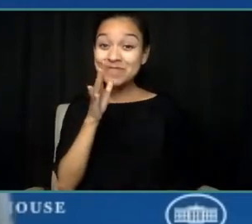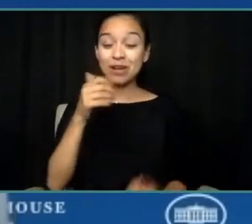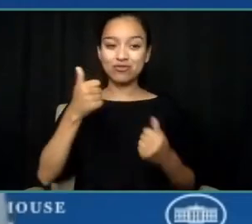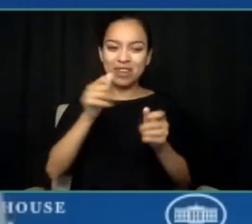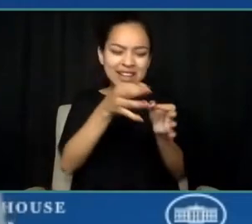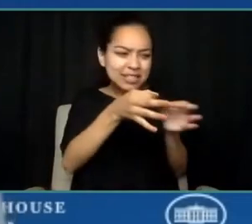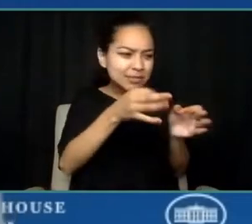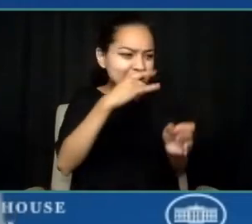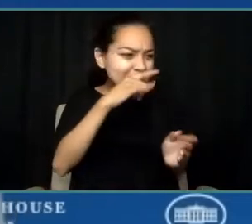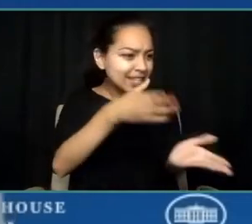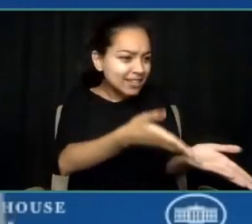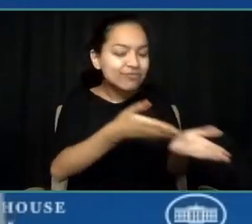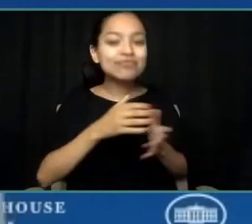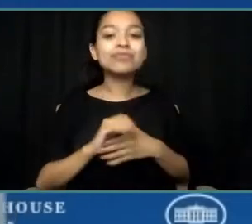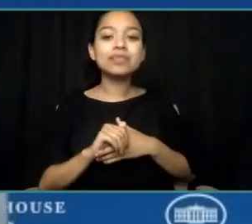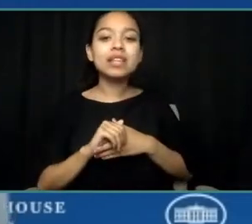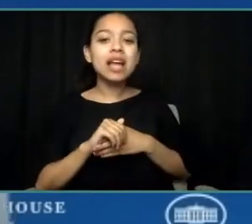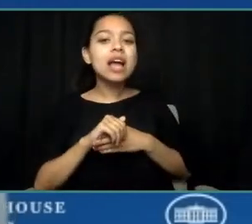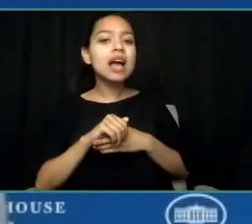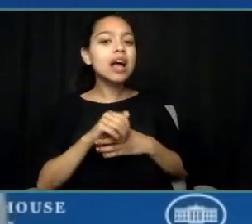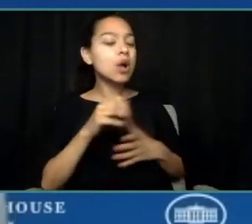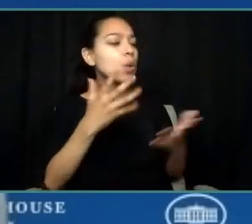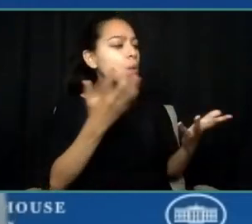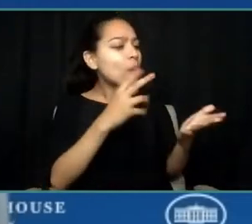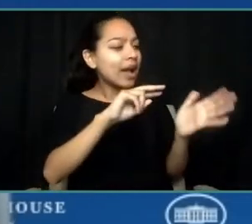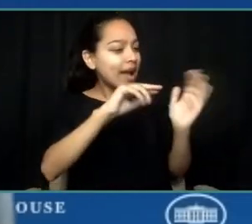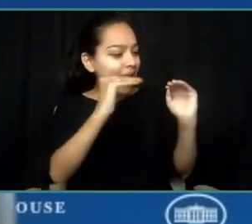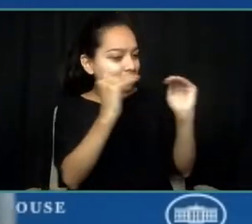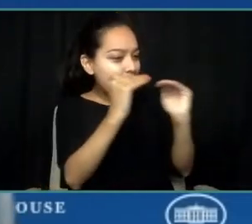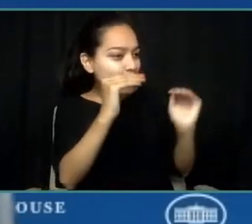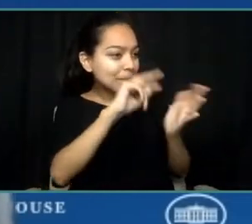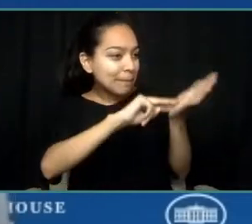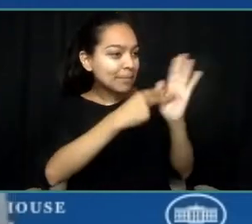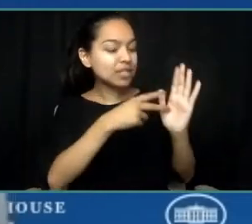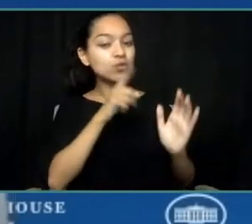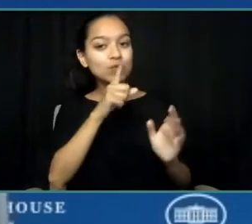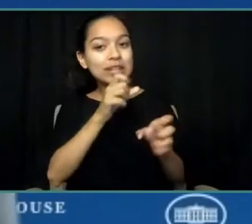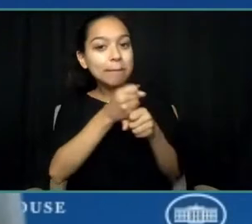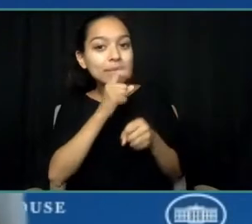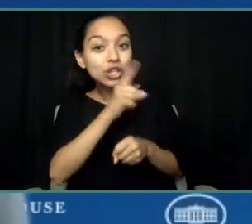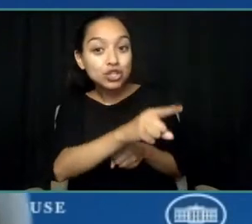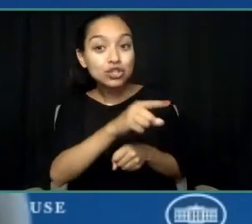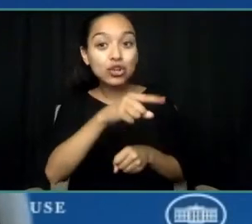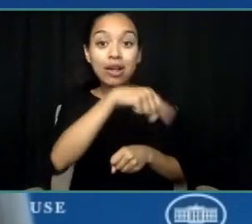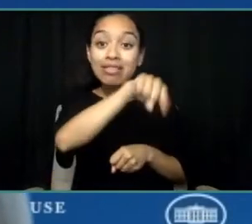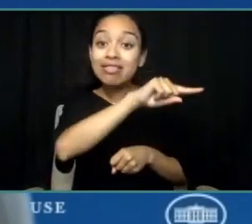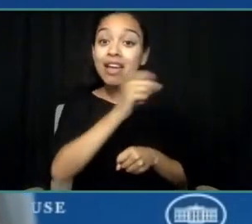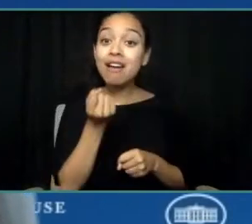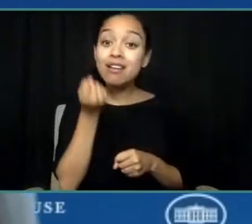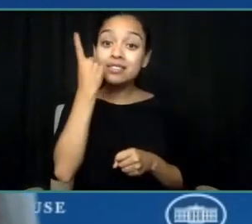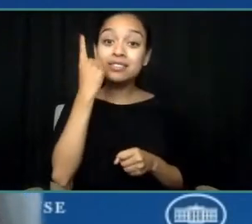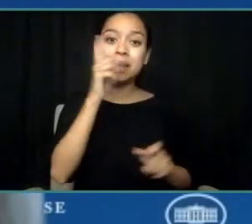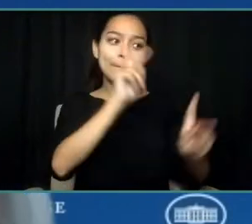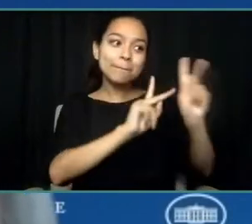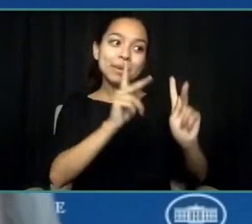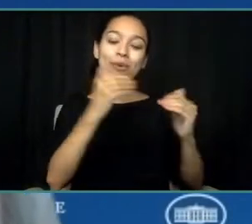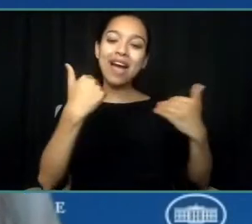what I meant by equity was really ensuring that they understood it's about making sure people have what they need to thrive,